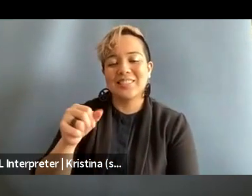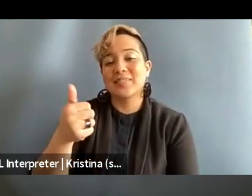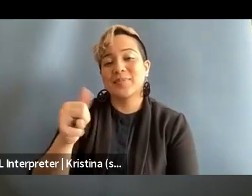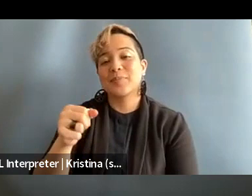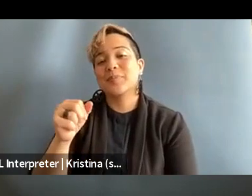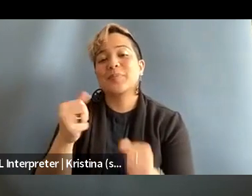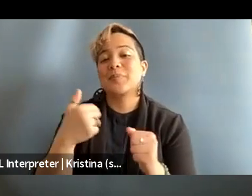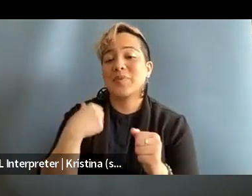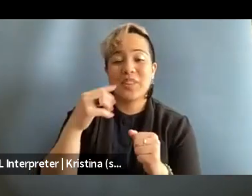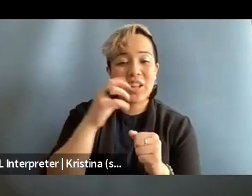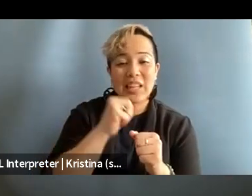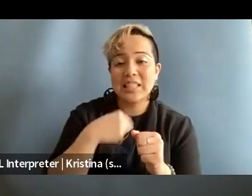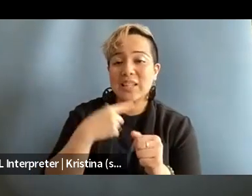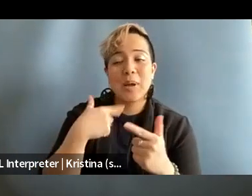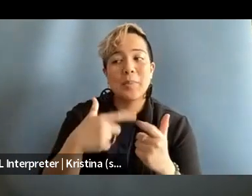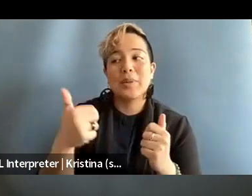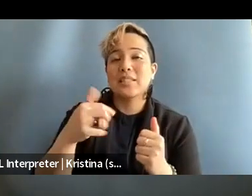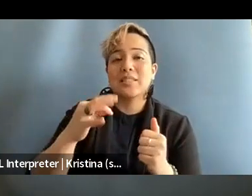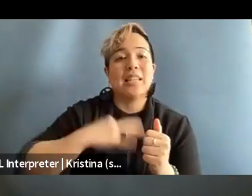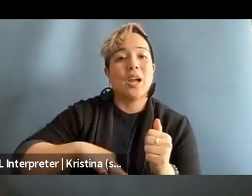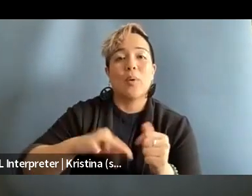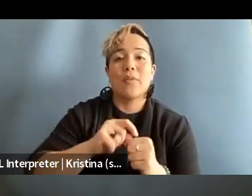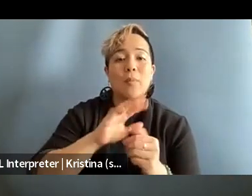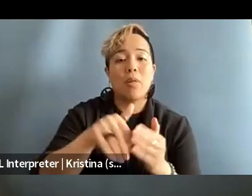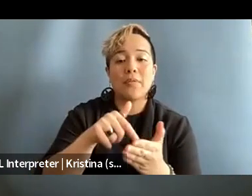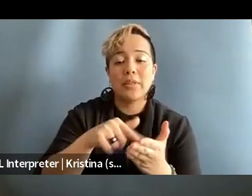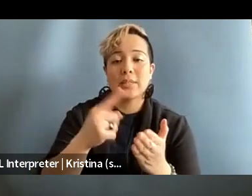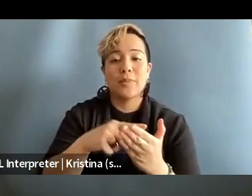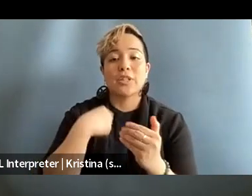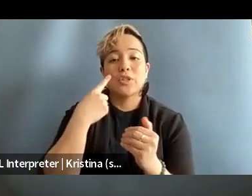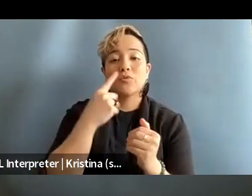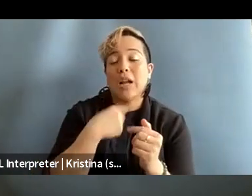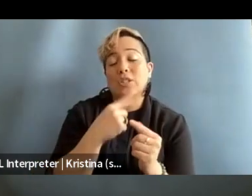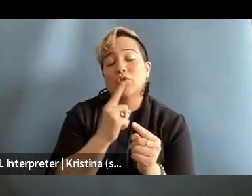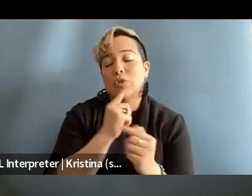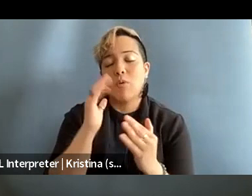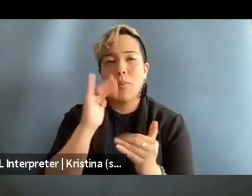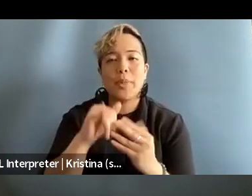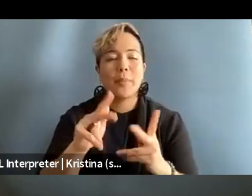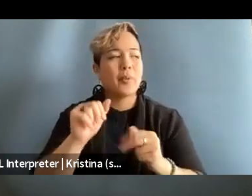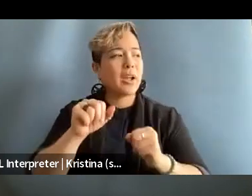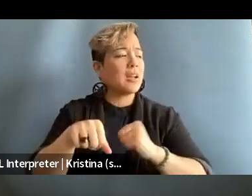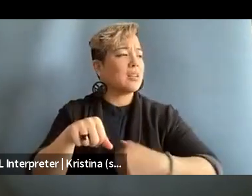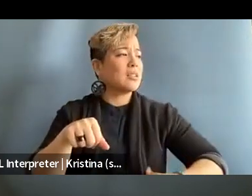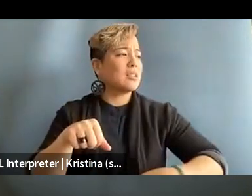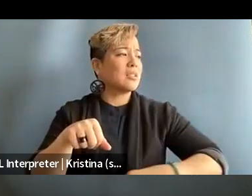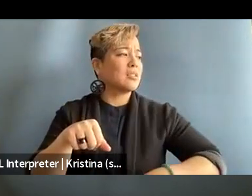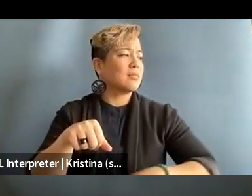So, I mean, I guess my biggest takeaway on all of this and like something I just really hope that people can go out into the world